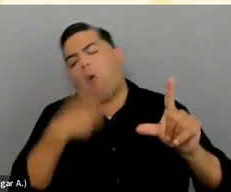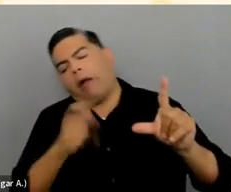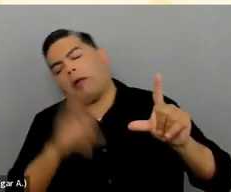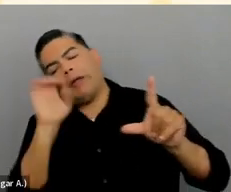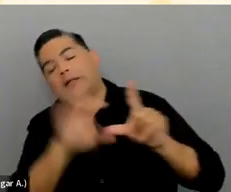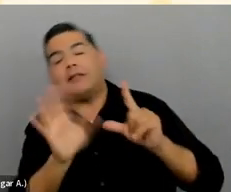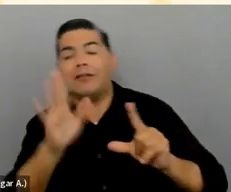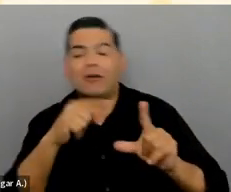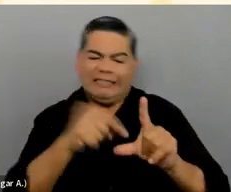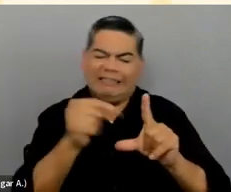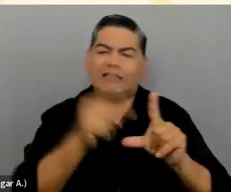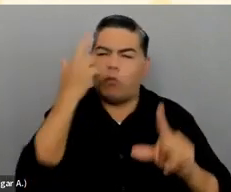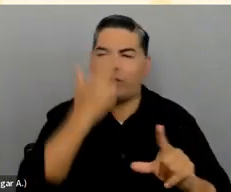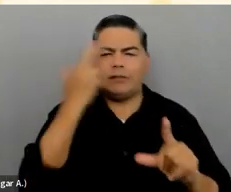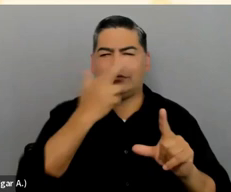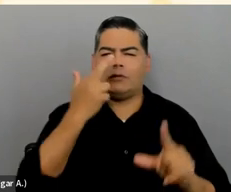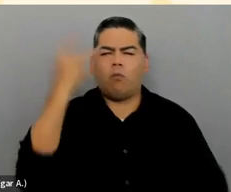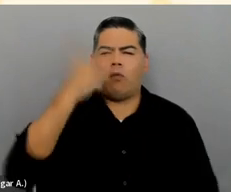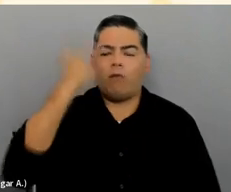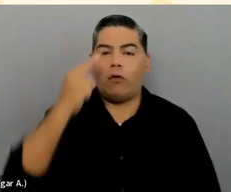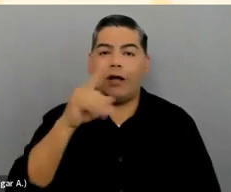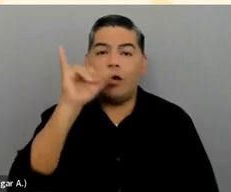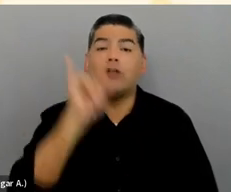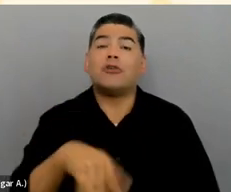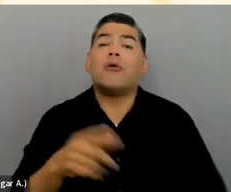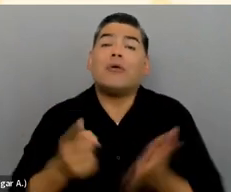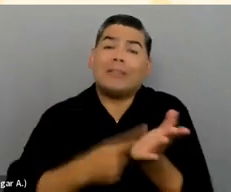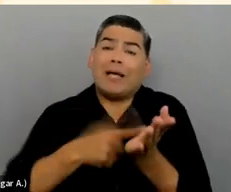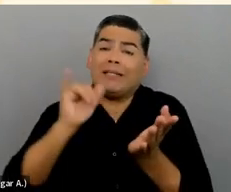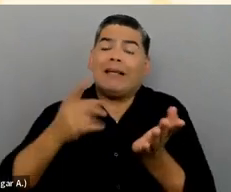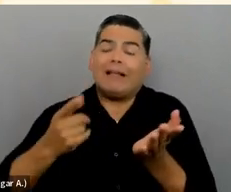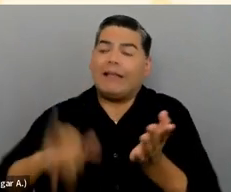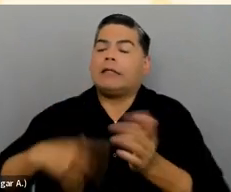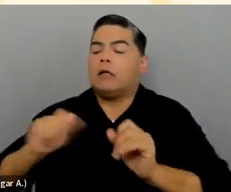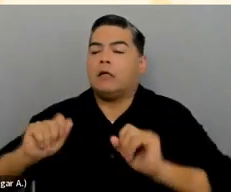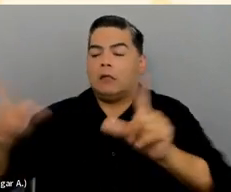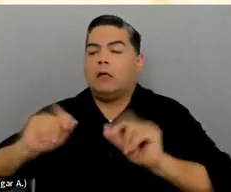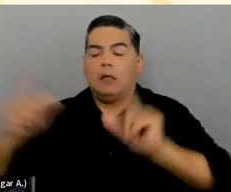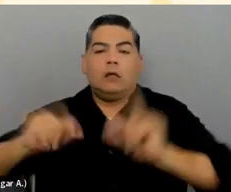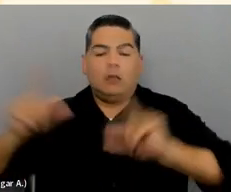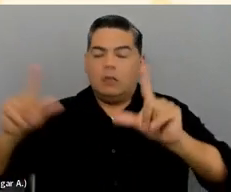Sometimes I think even that curation of content can make a big difference down the road.